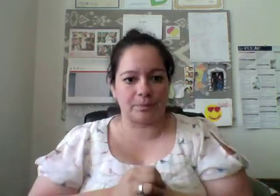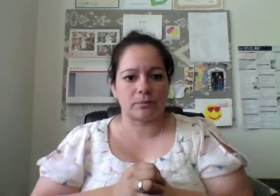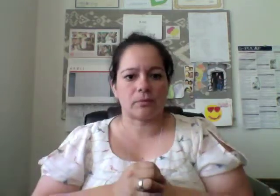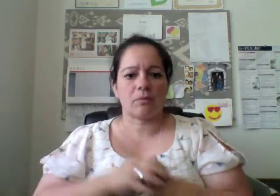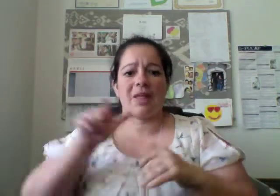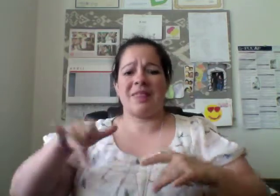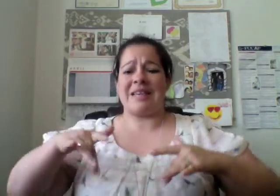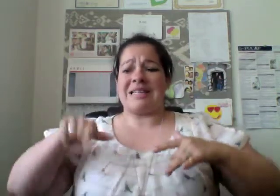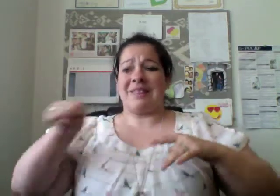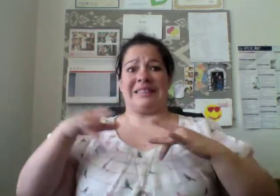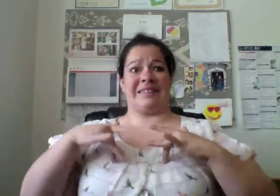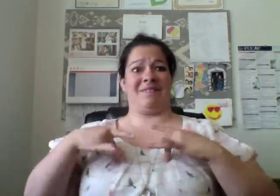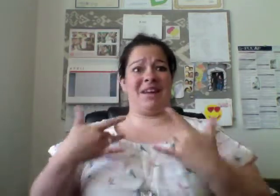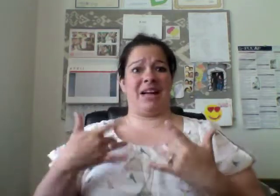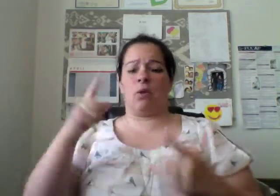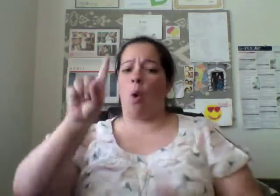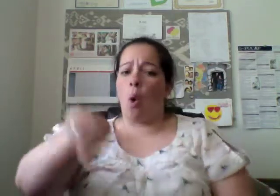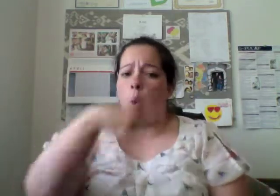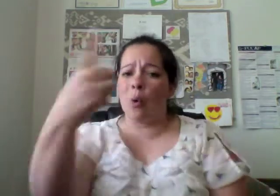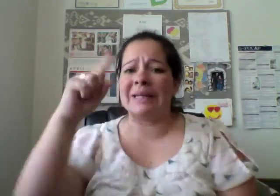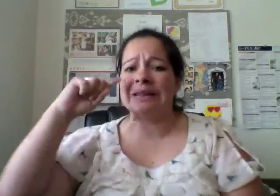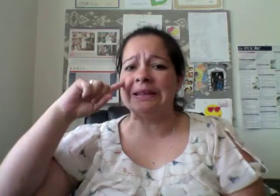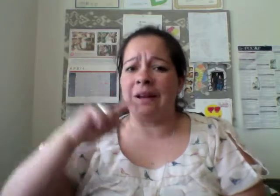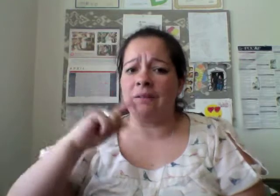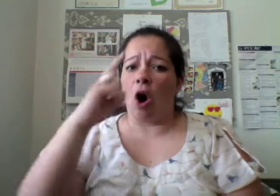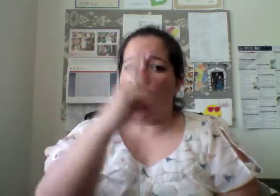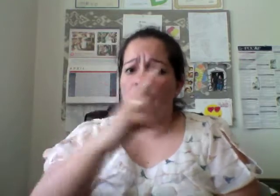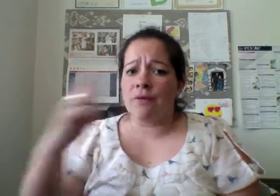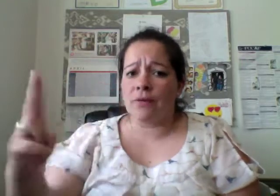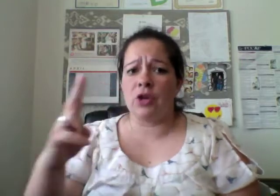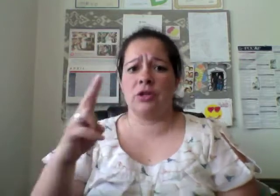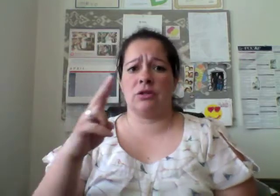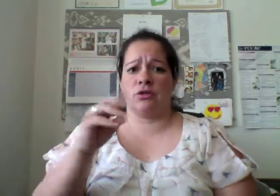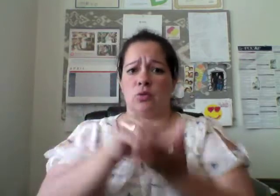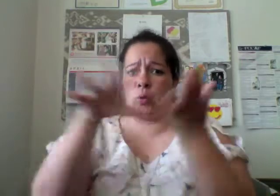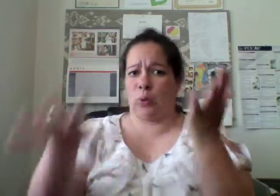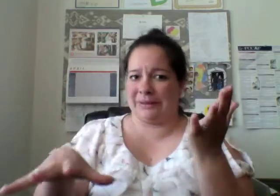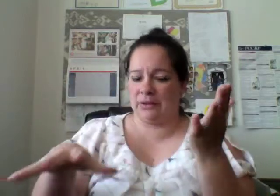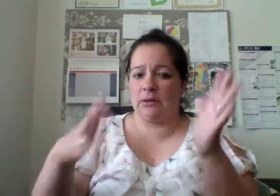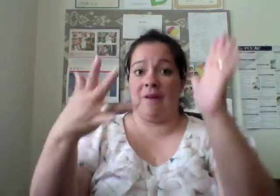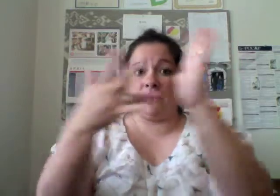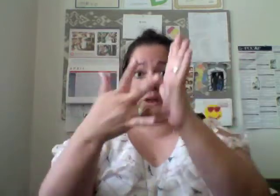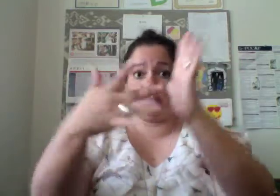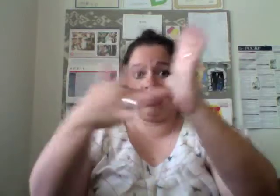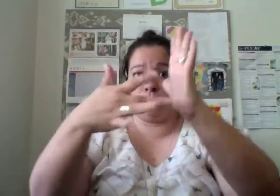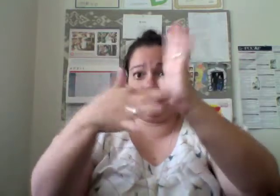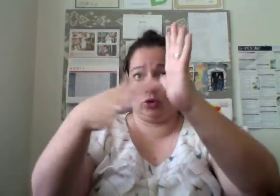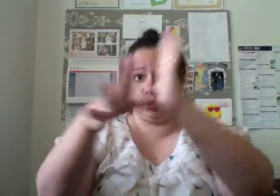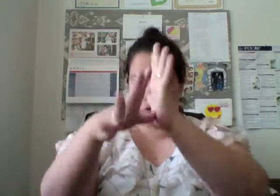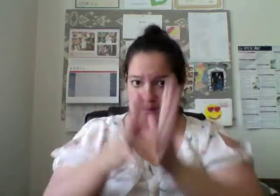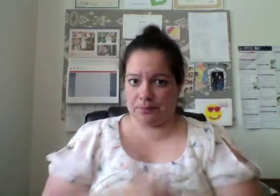This event is only for Deaf and Hard of Hearing high school students 9th to 12th grades.